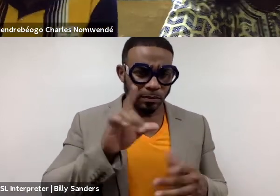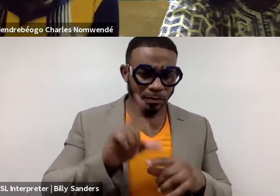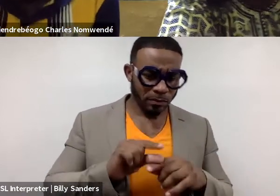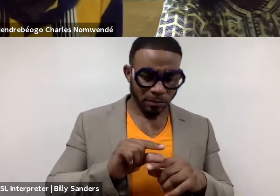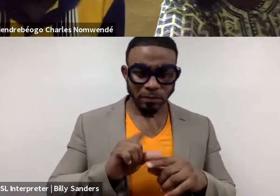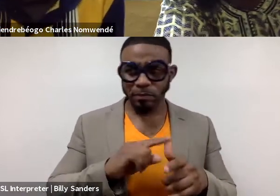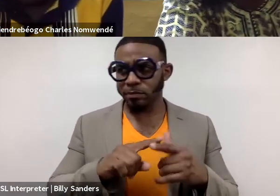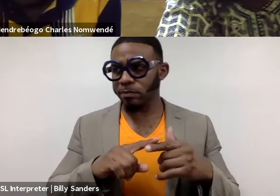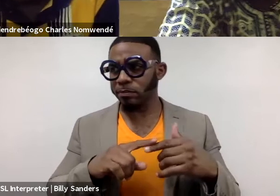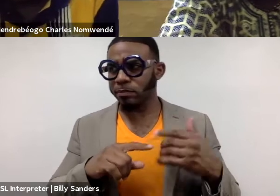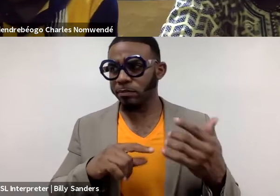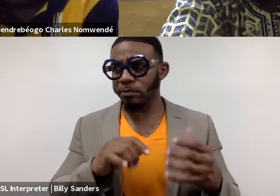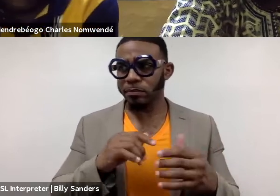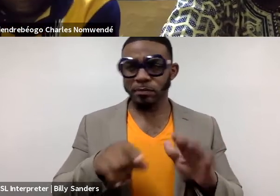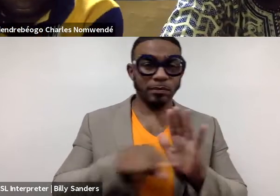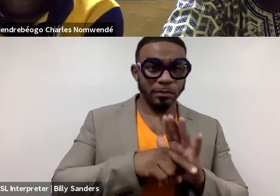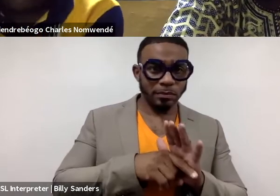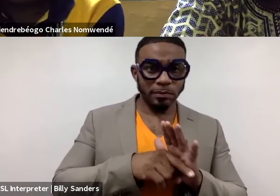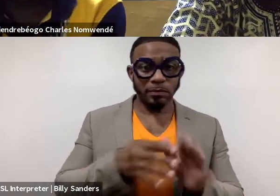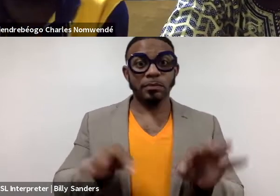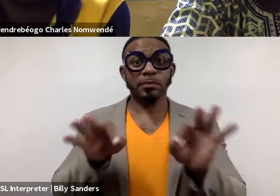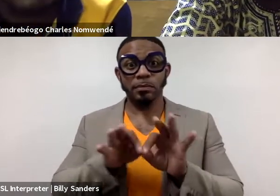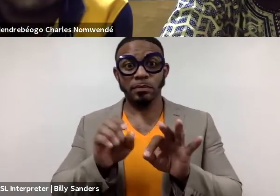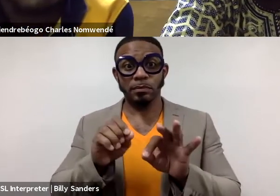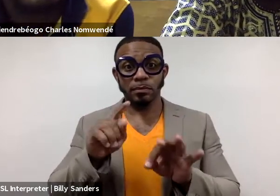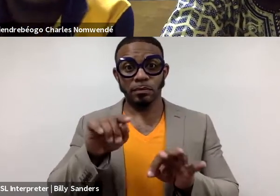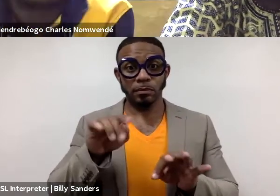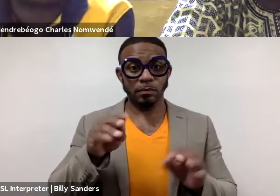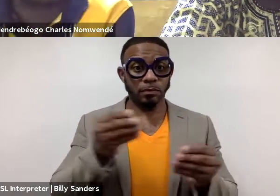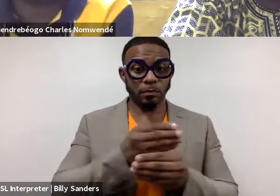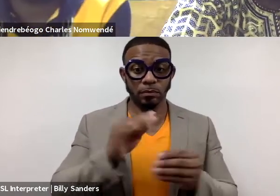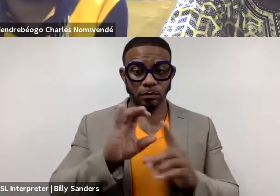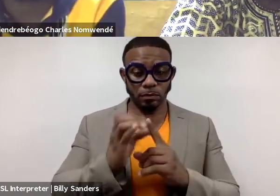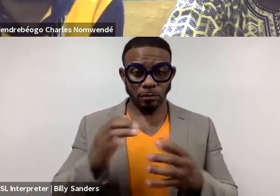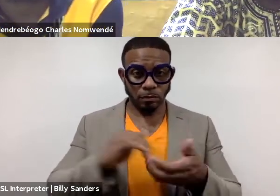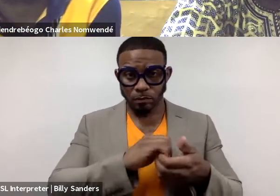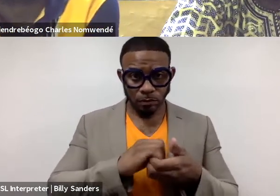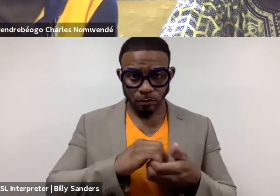or negating the importance of transcultural collaborations with the global north,